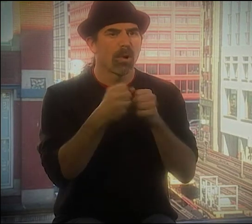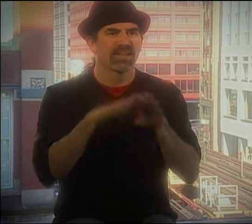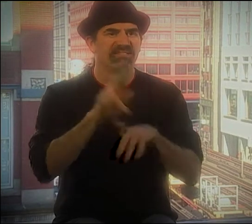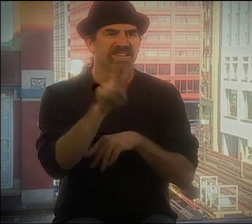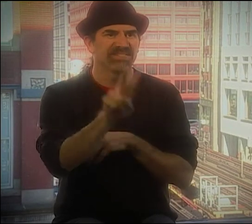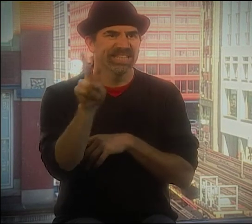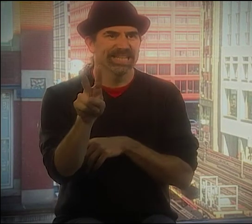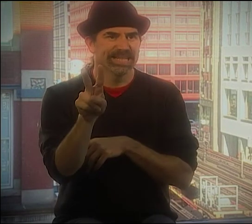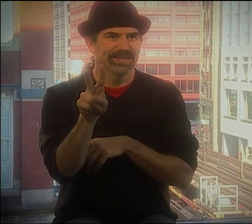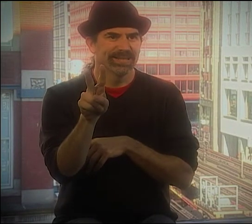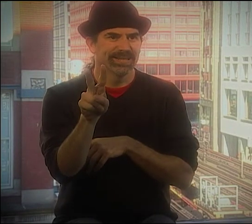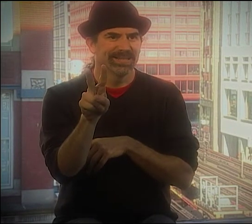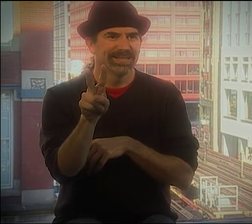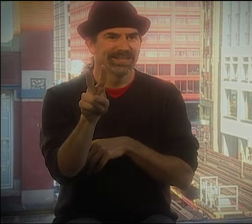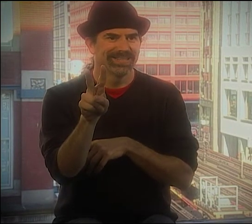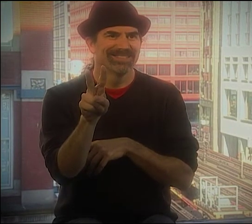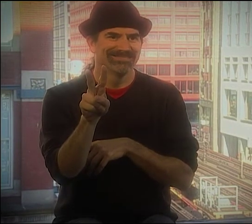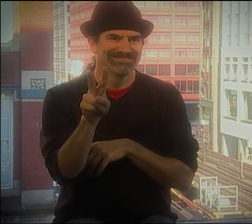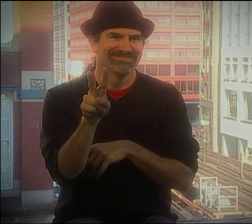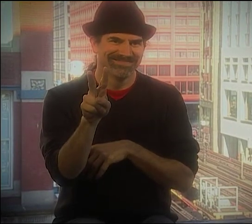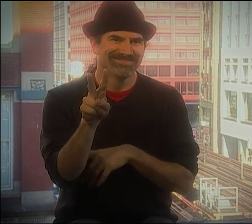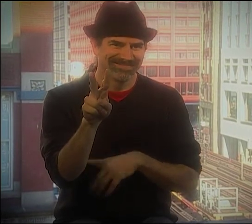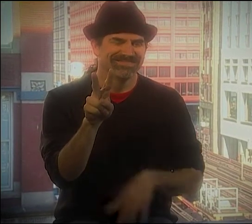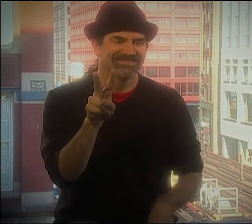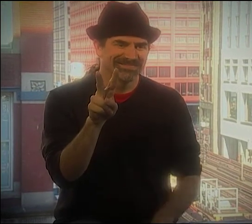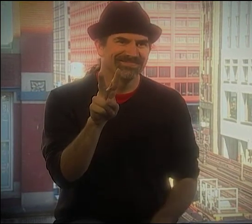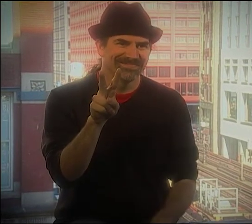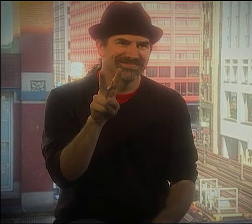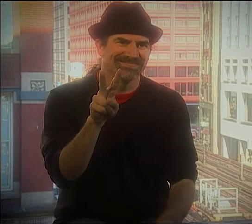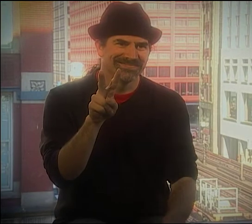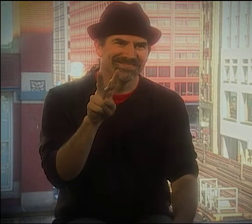HE WAS GIVING A WORKSHOP ON VISUAL VERNACULAR--V.V.